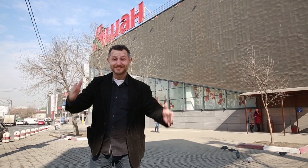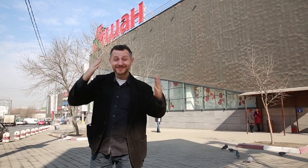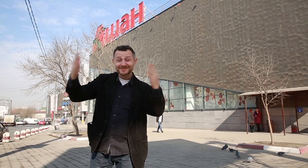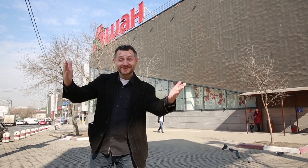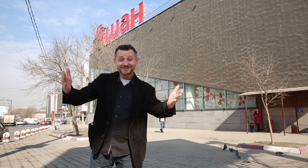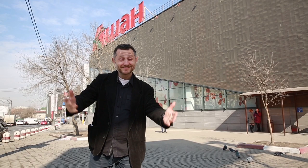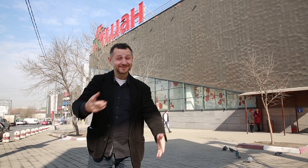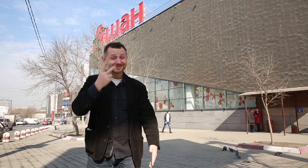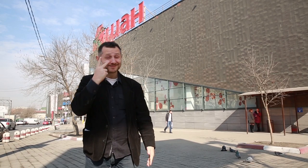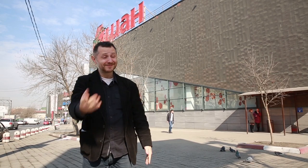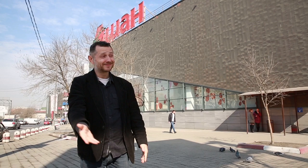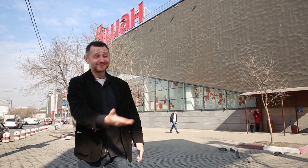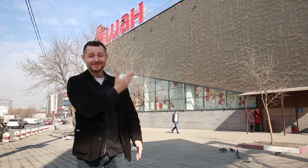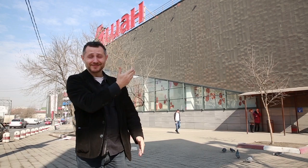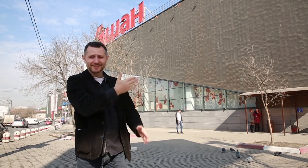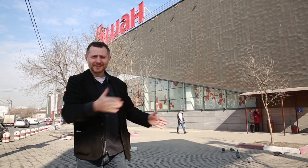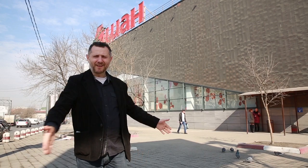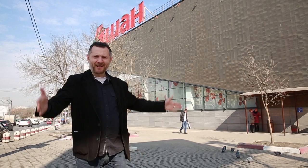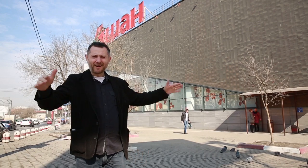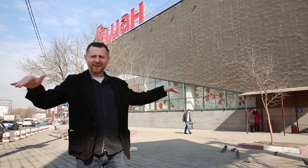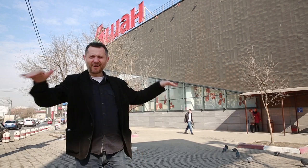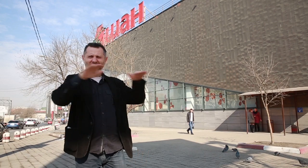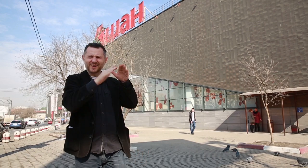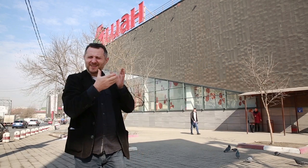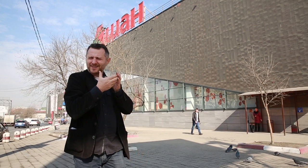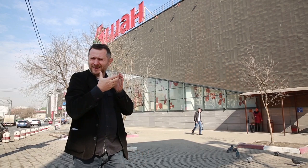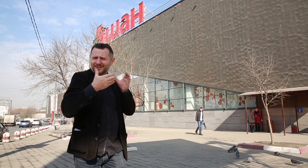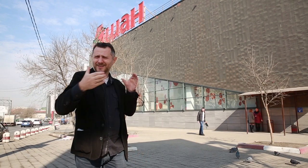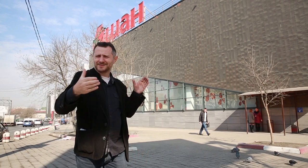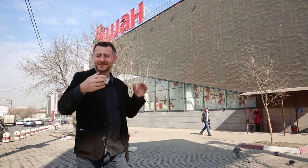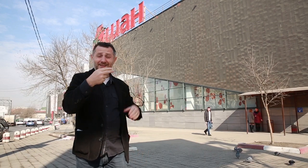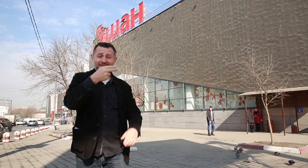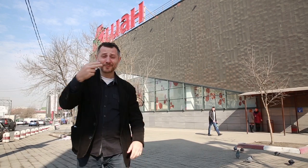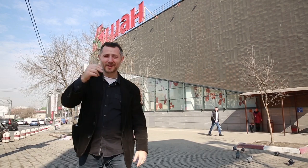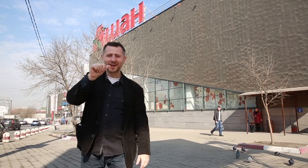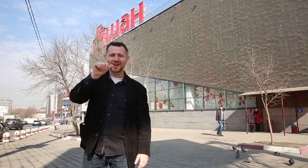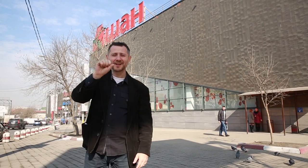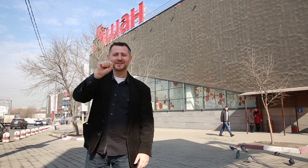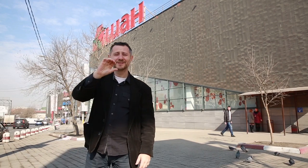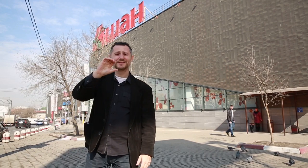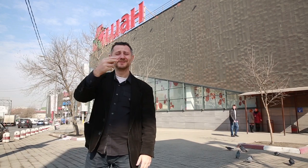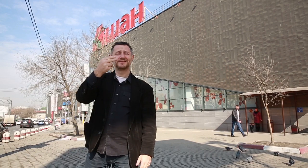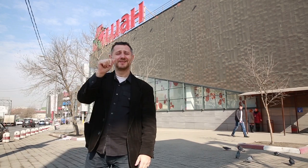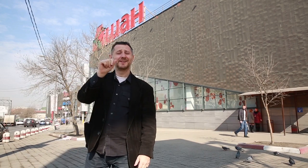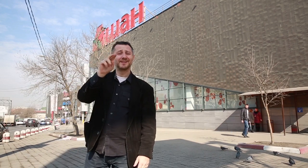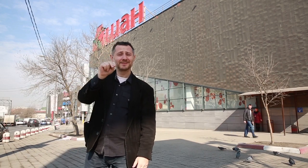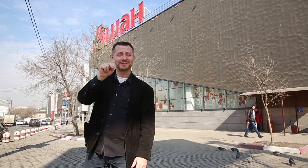(Auchan Hypermarket) Hello! Do you see this large store behind me? It is called Auchan (Aschan). It is